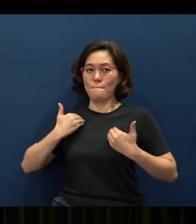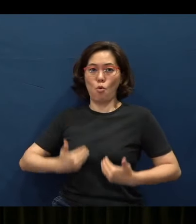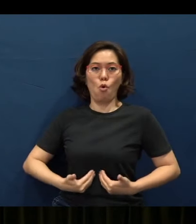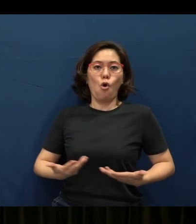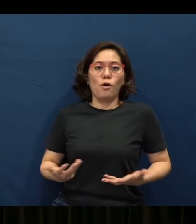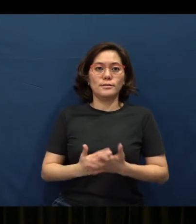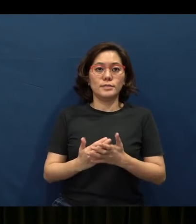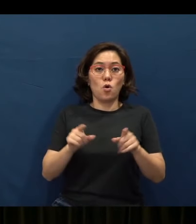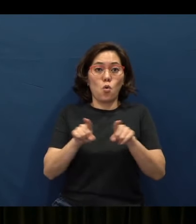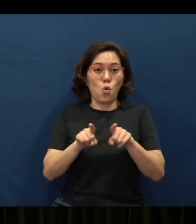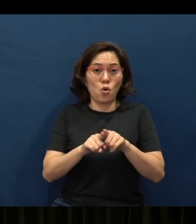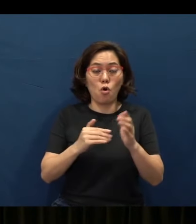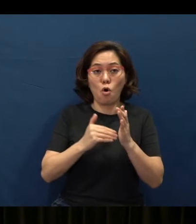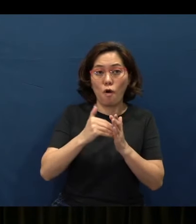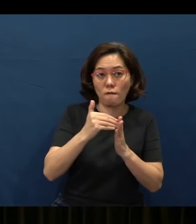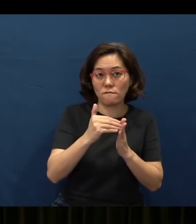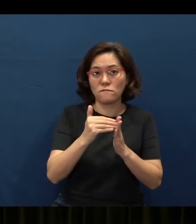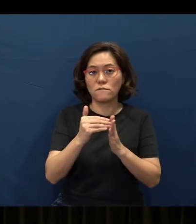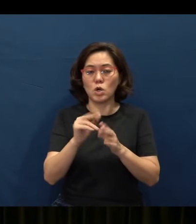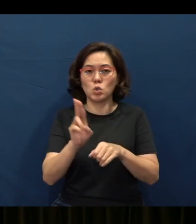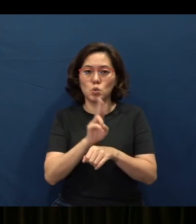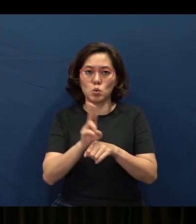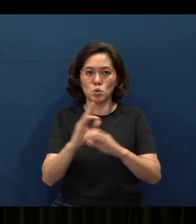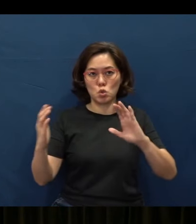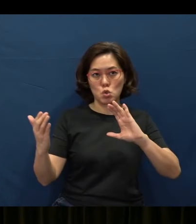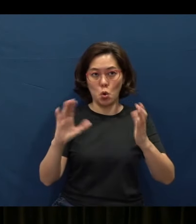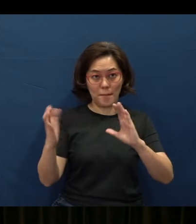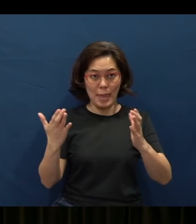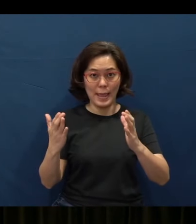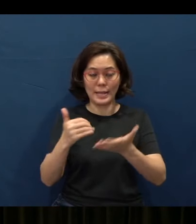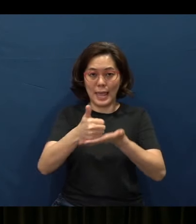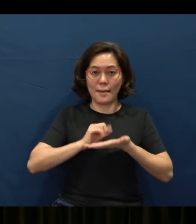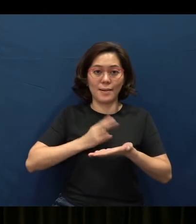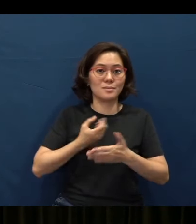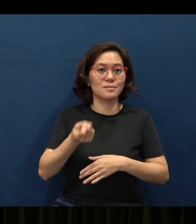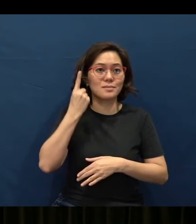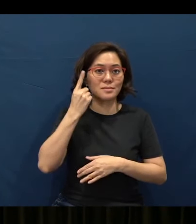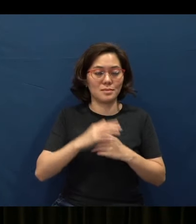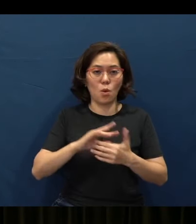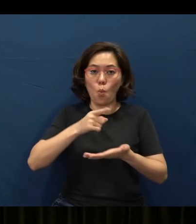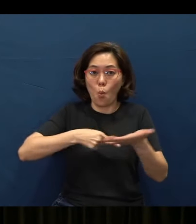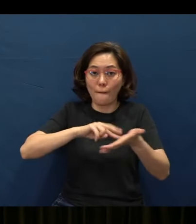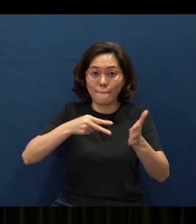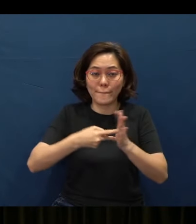It also often uses the aspect of comparison to help us understand what it means.